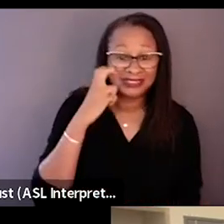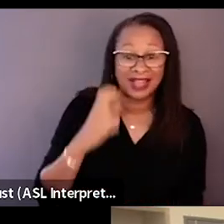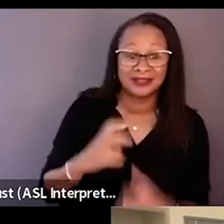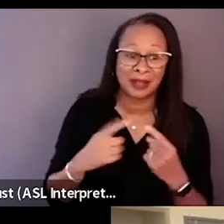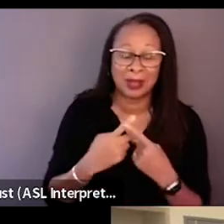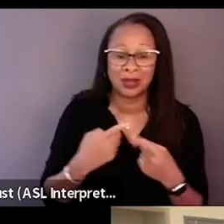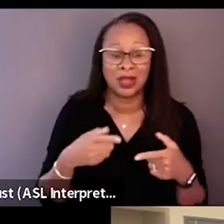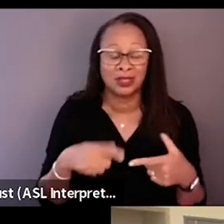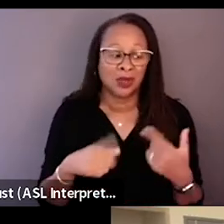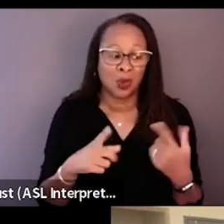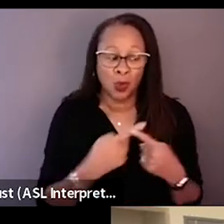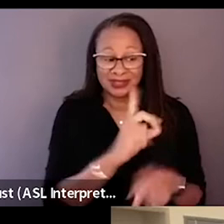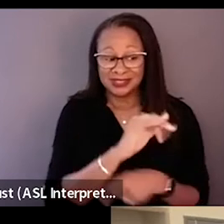when the film was made because of where we at,